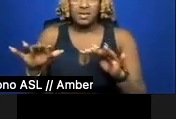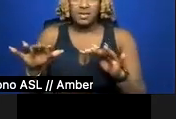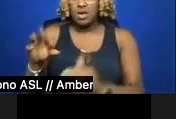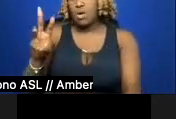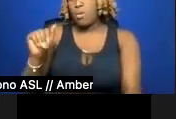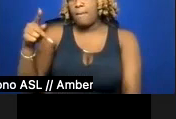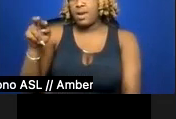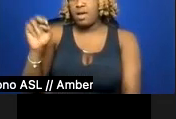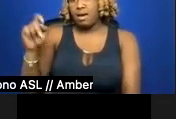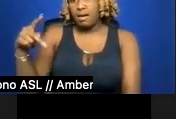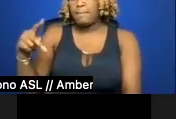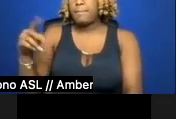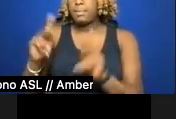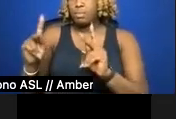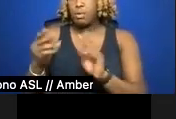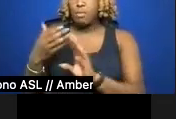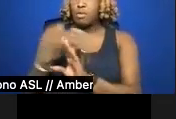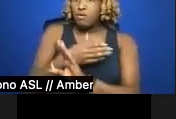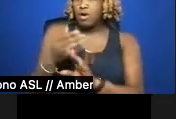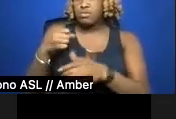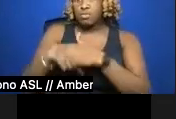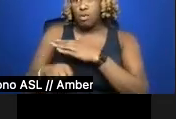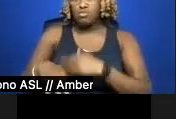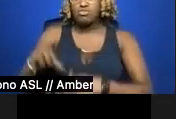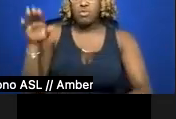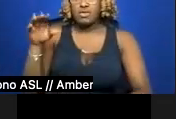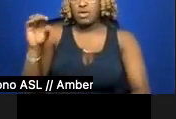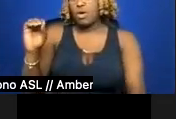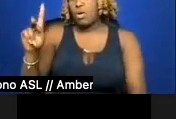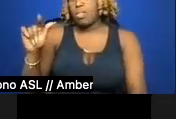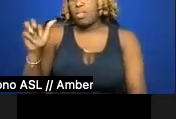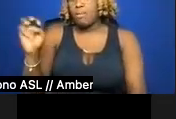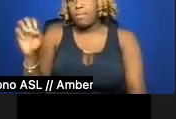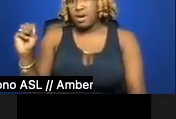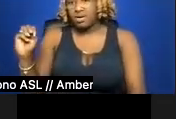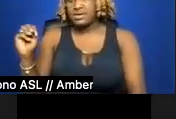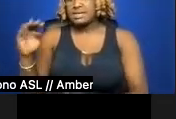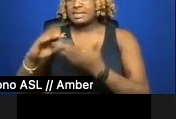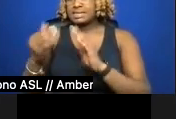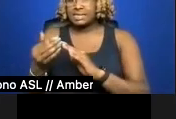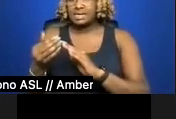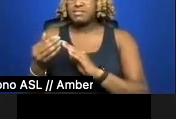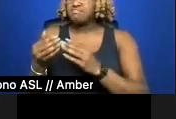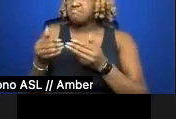Before that, I was born and raised in Oklahoma City, Oklahoma, blocks away from the local 39th